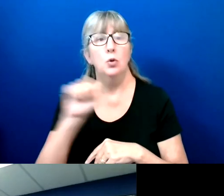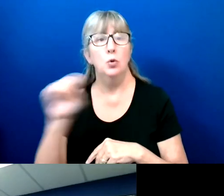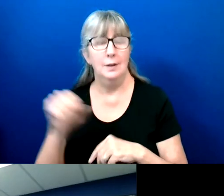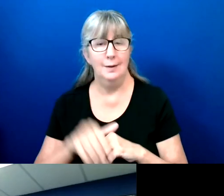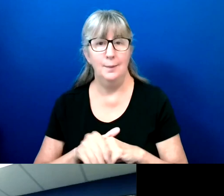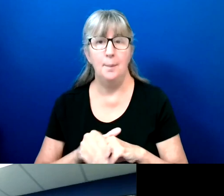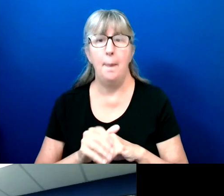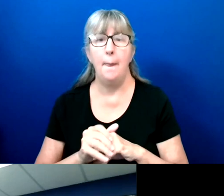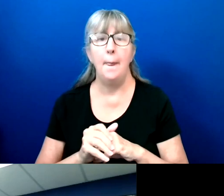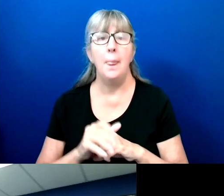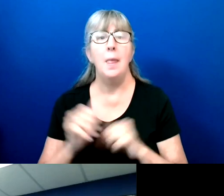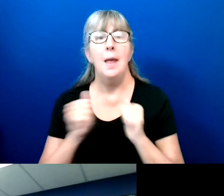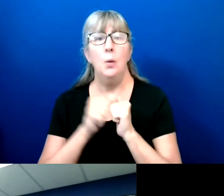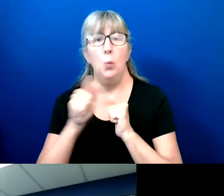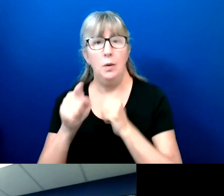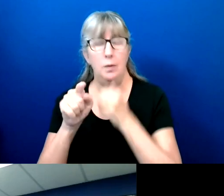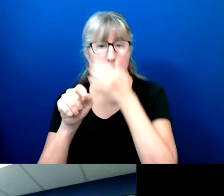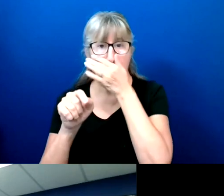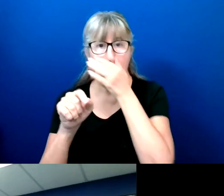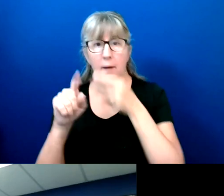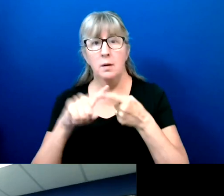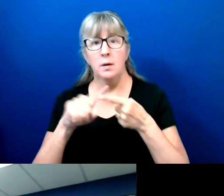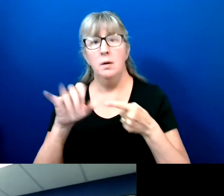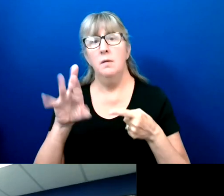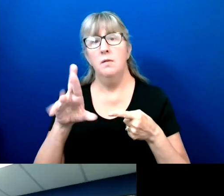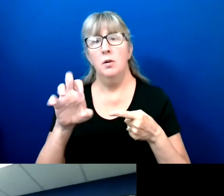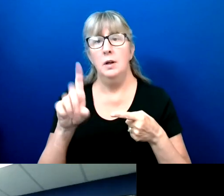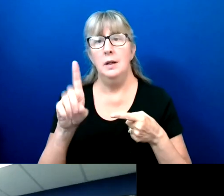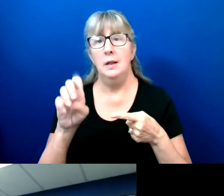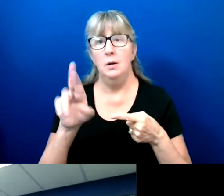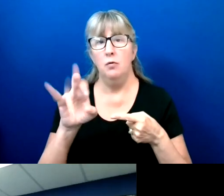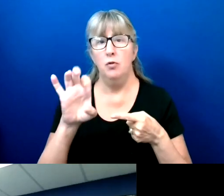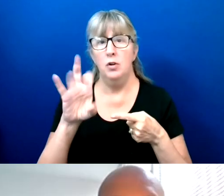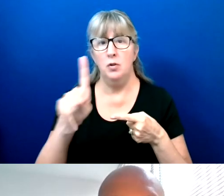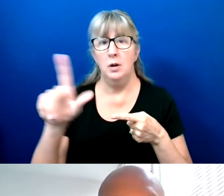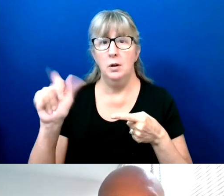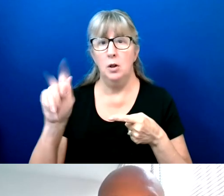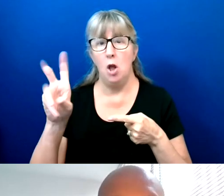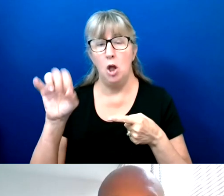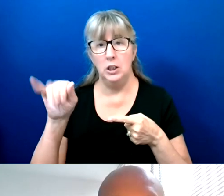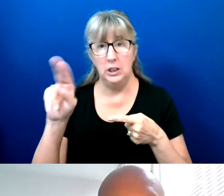Joining Marlene are Cedric Lawson, Field Director at the Leadership Conference on Civil and